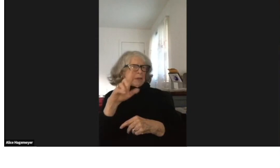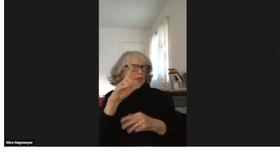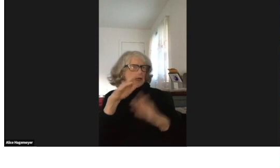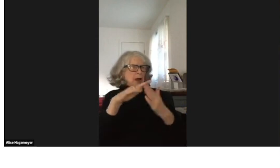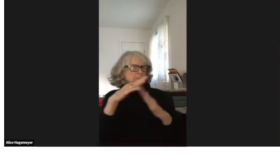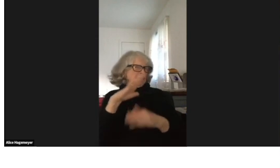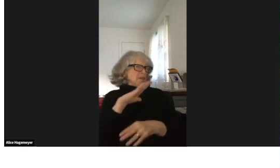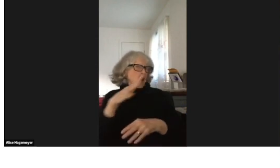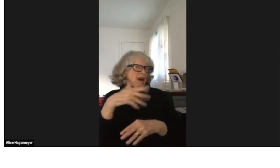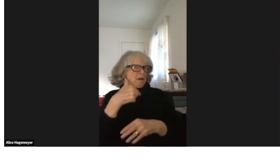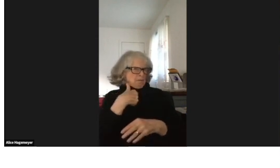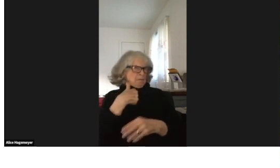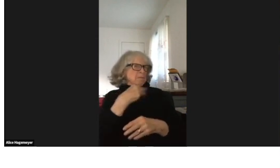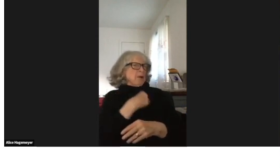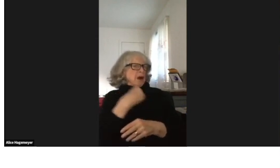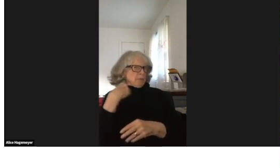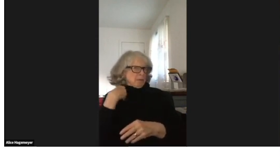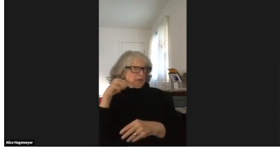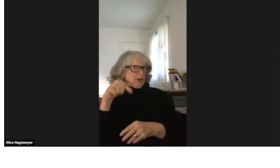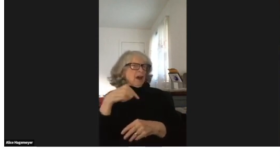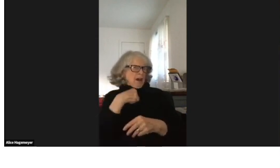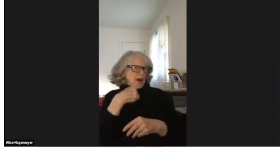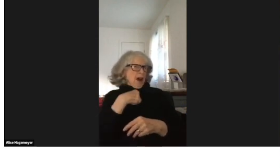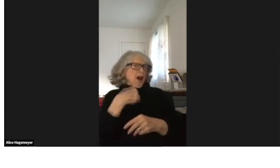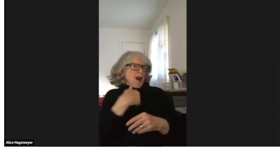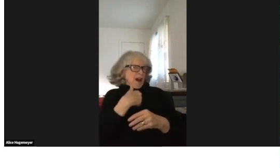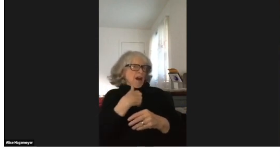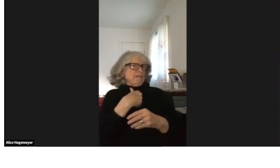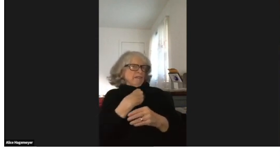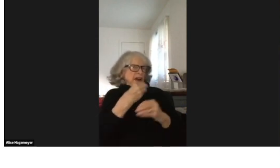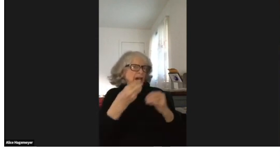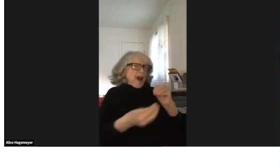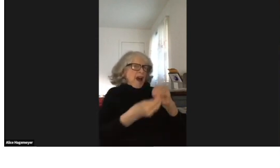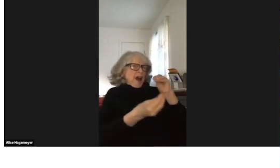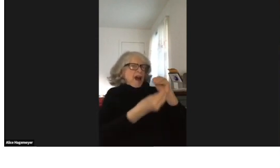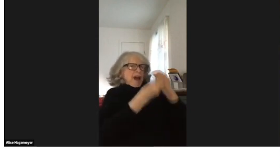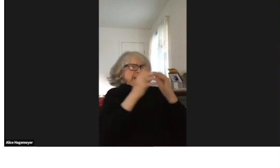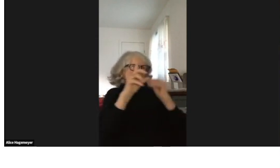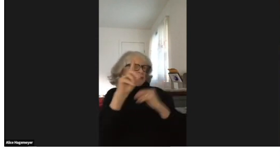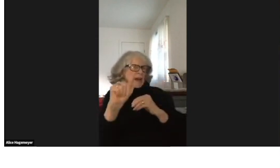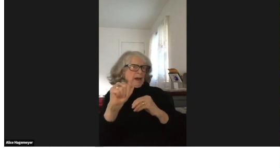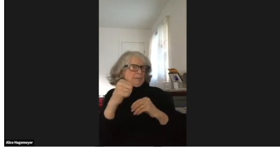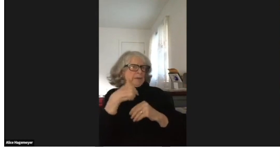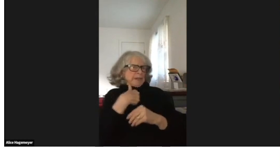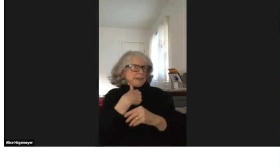Now, in the disabled community, I'm a member of the disabled community, I accept that.